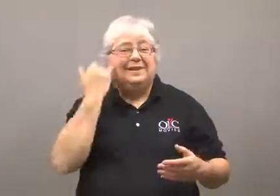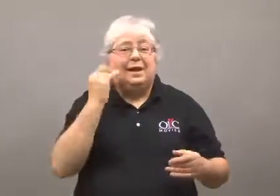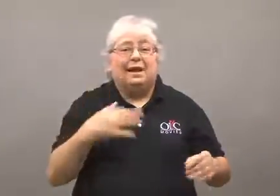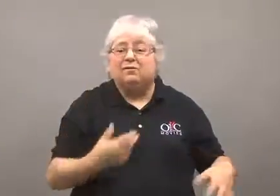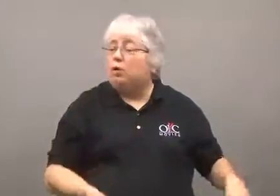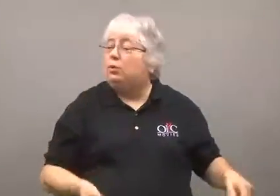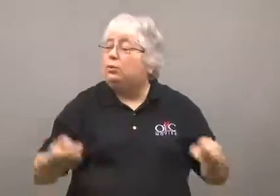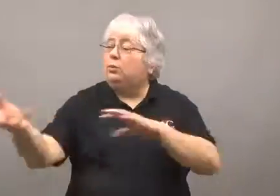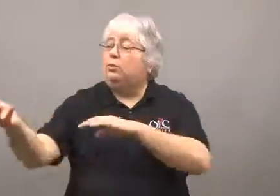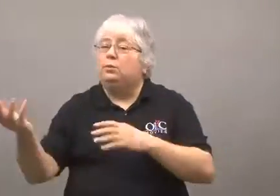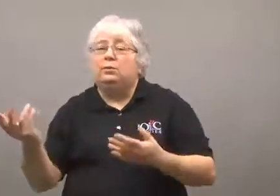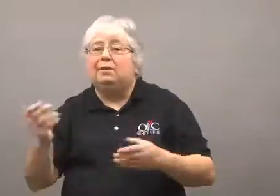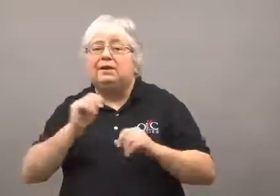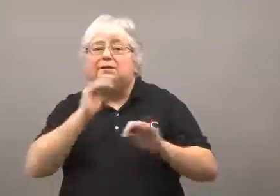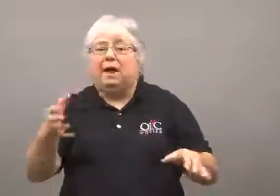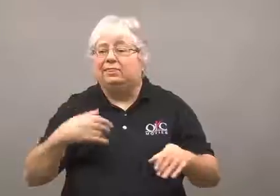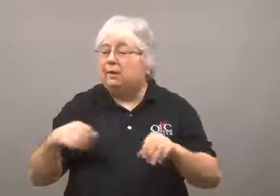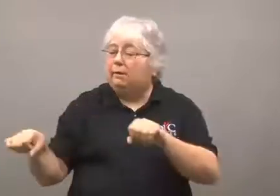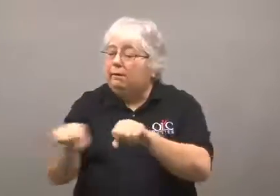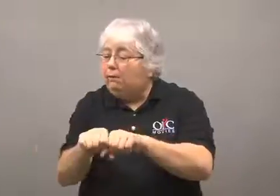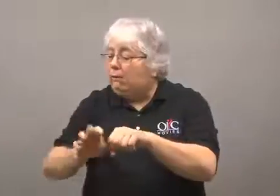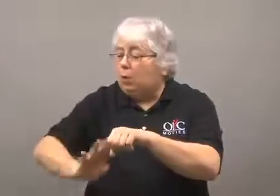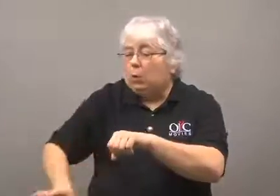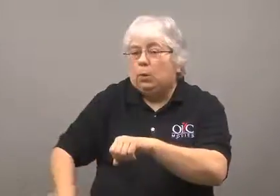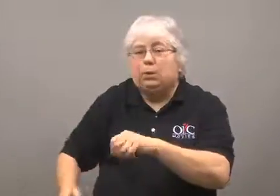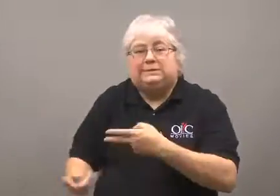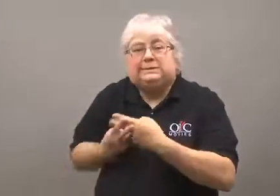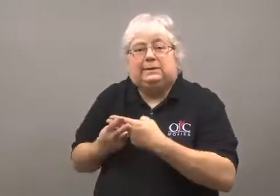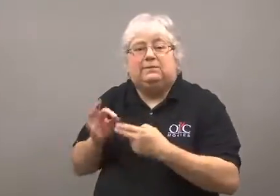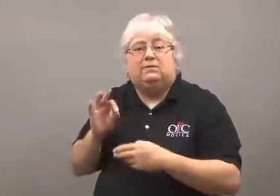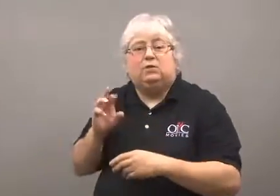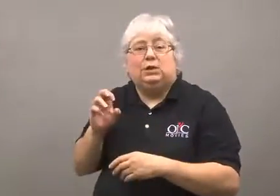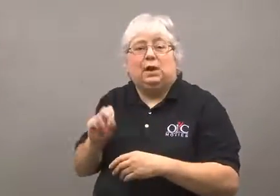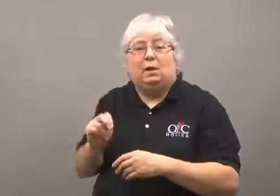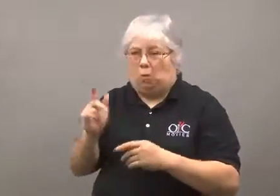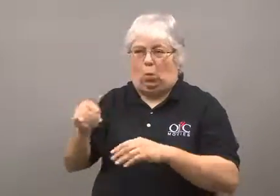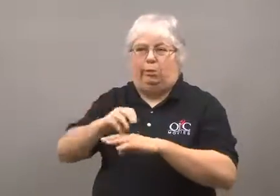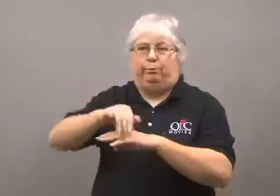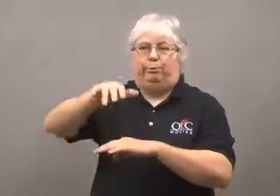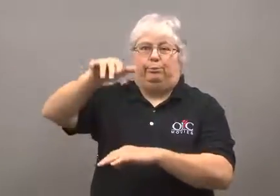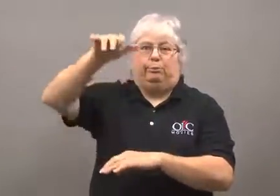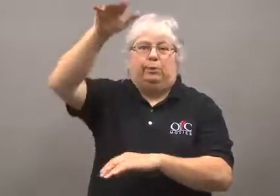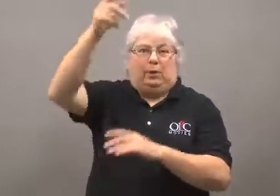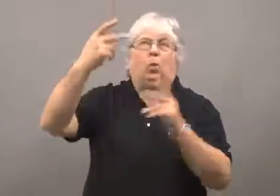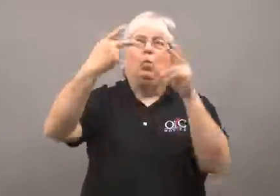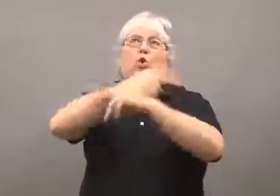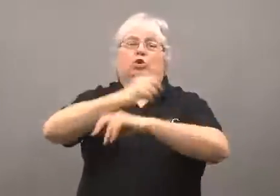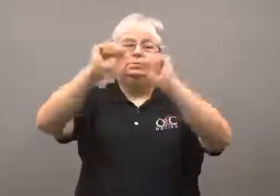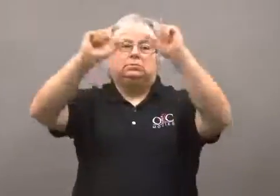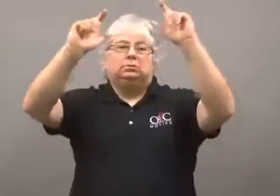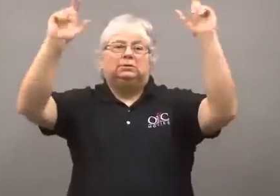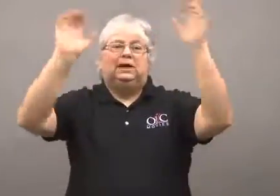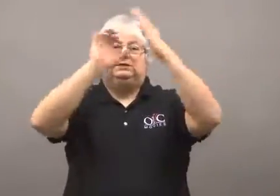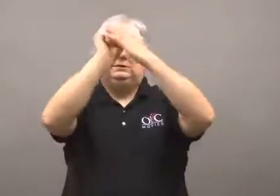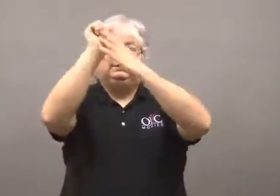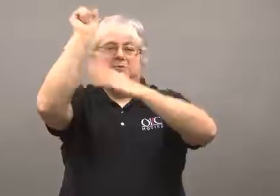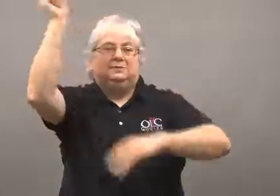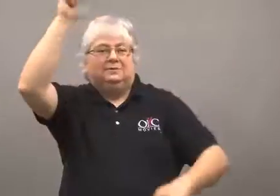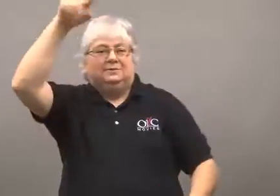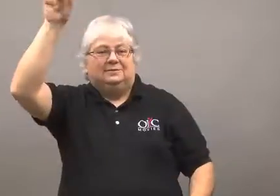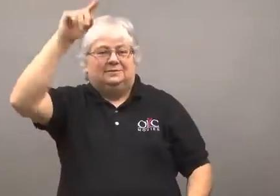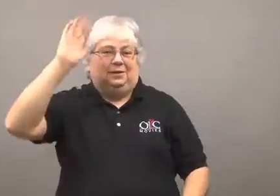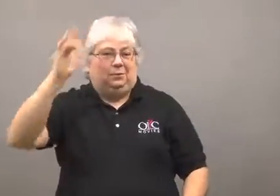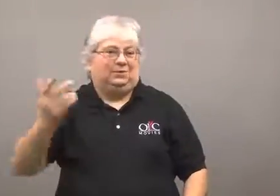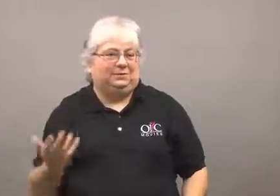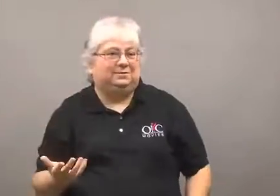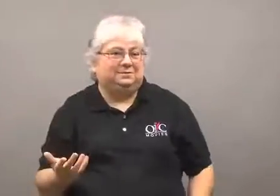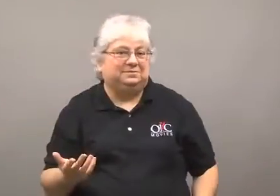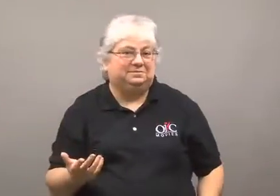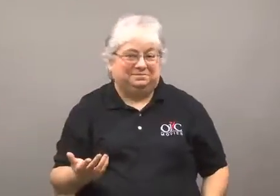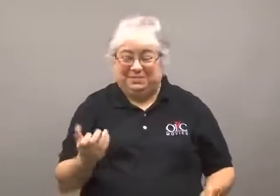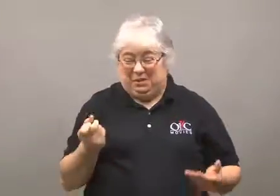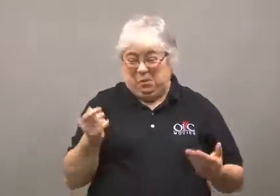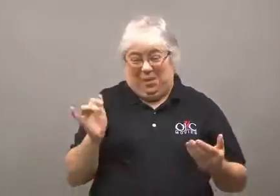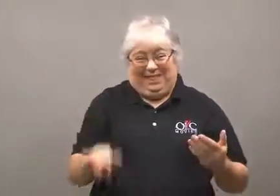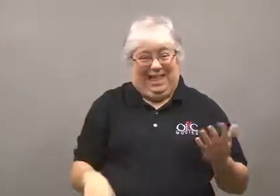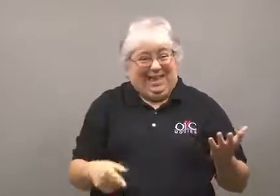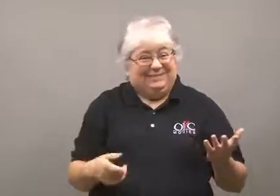If they're disposed of without removing the Freon properly,